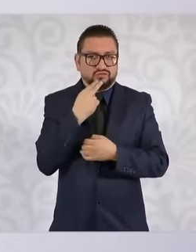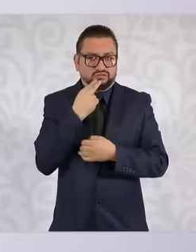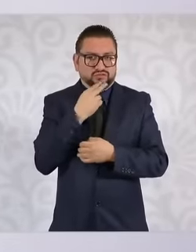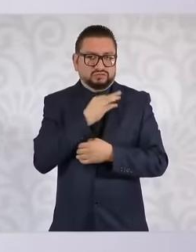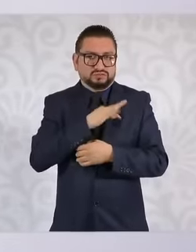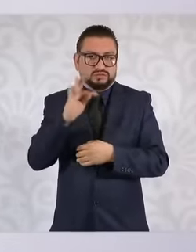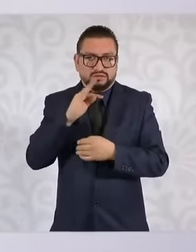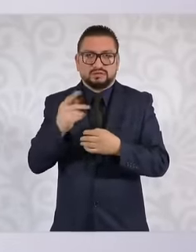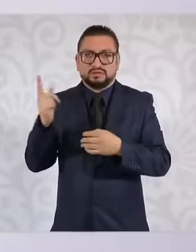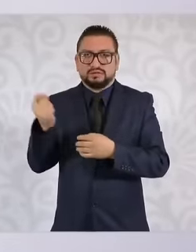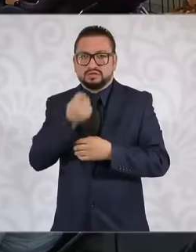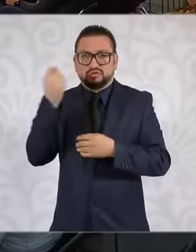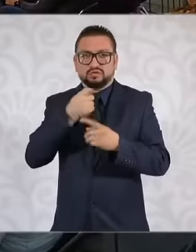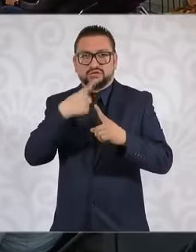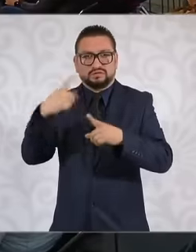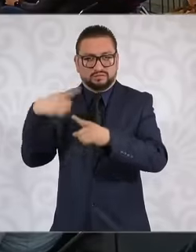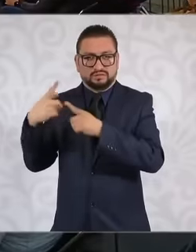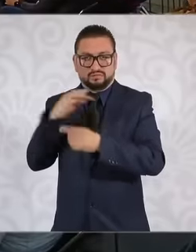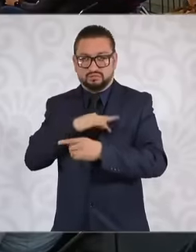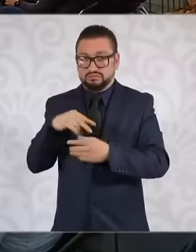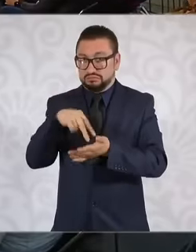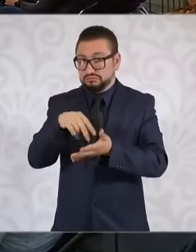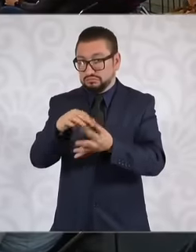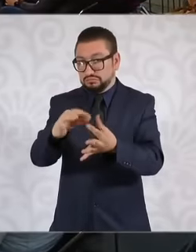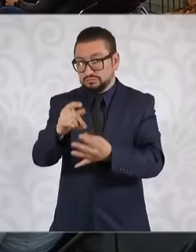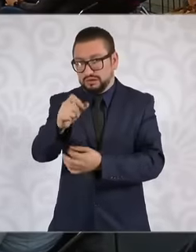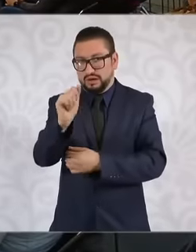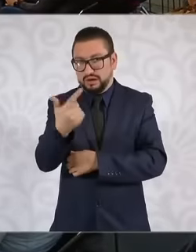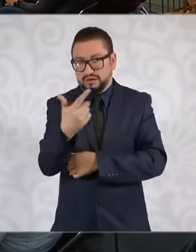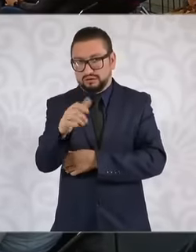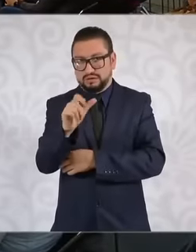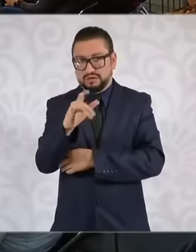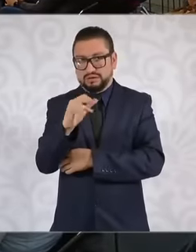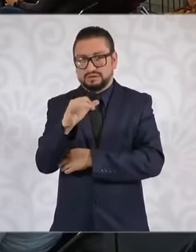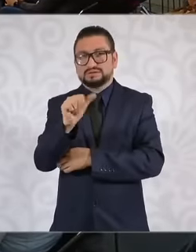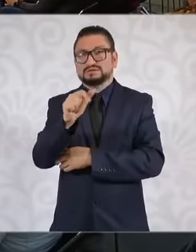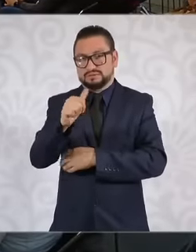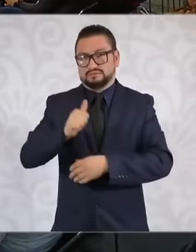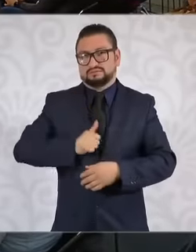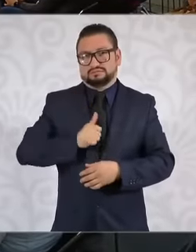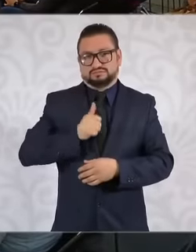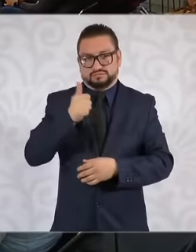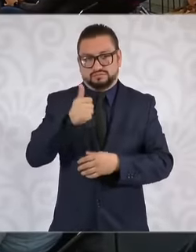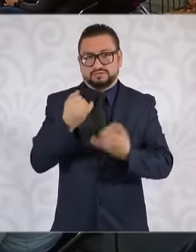technological developments, I don't know if you want to comment on something Alicia And also taking advantage of uh you change your